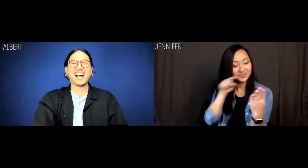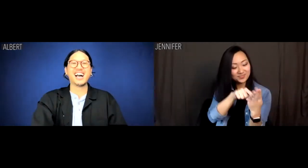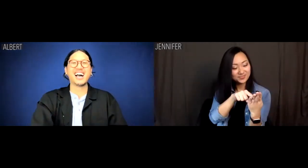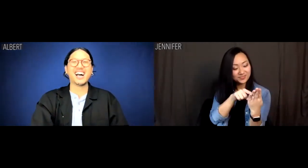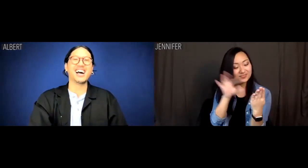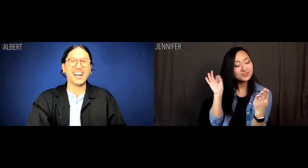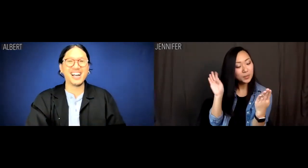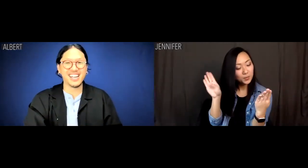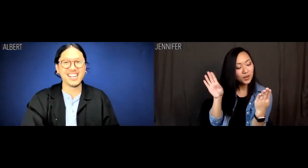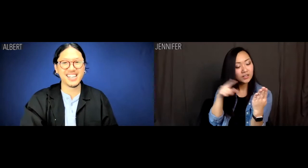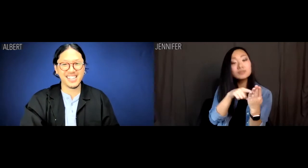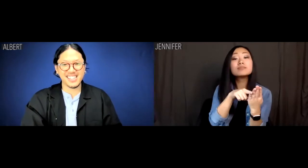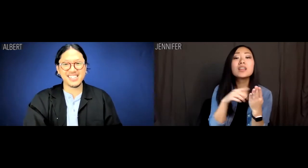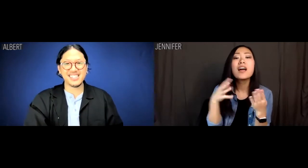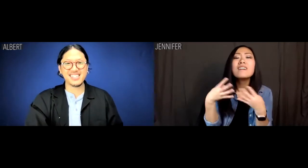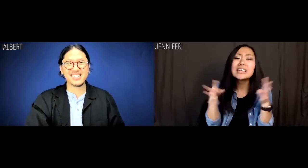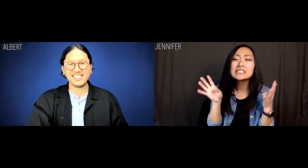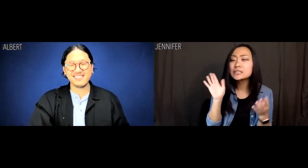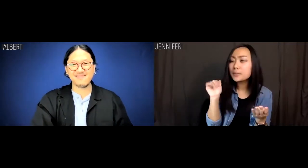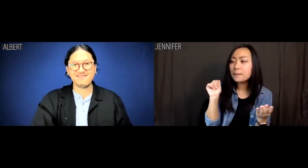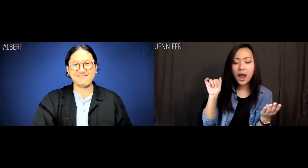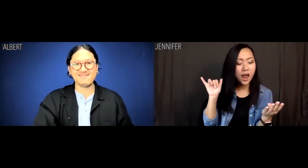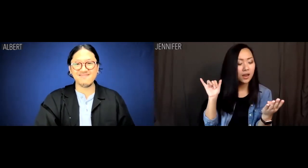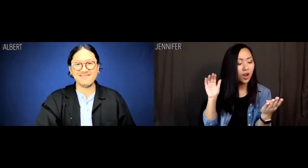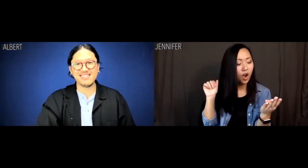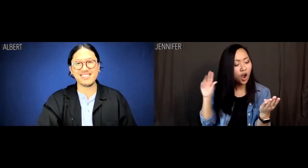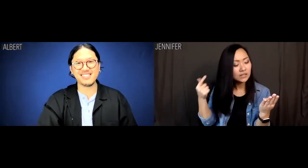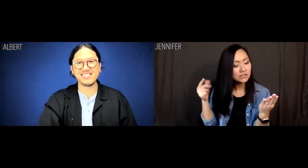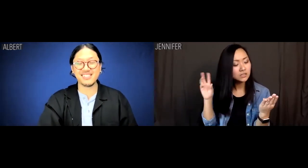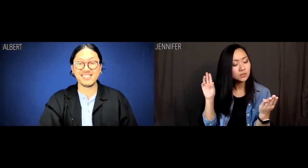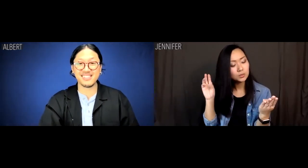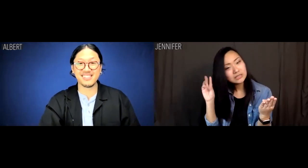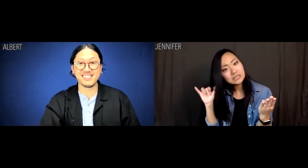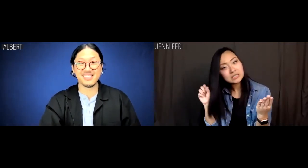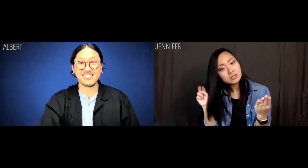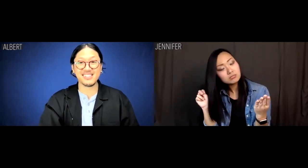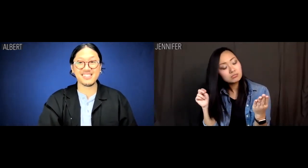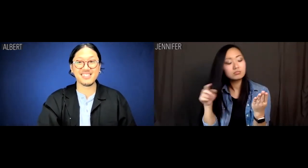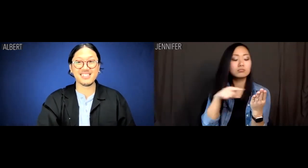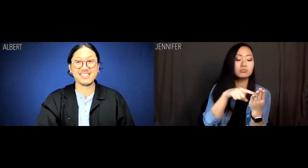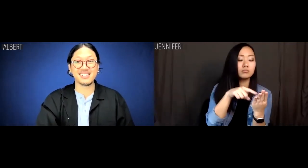Coming in February: Fences by August Wilson.